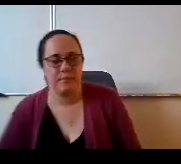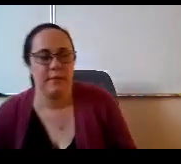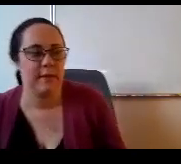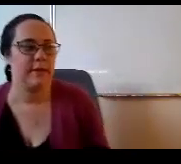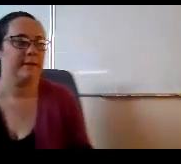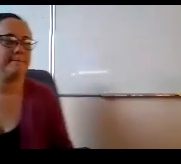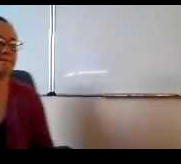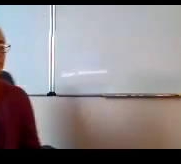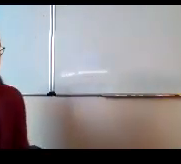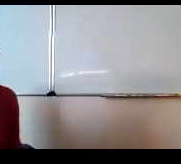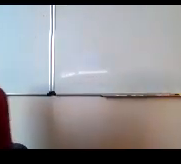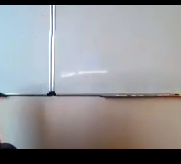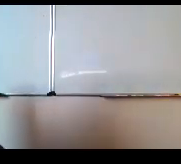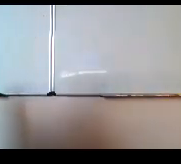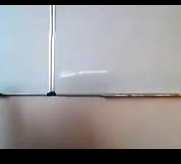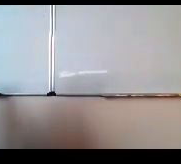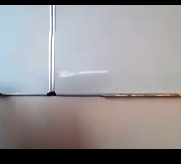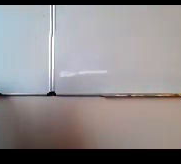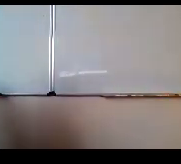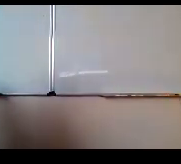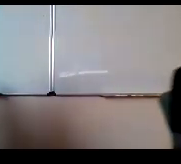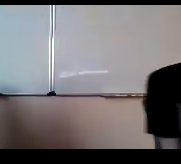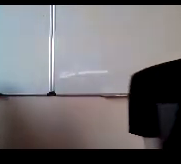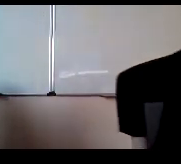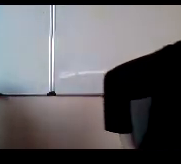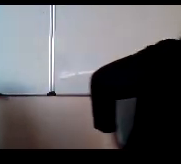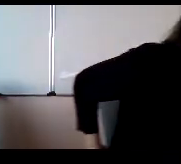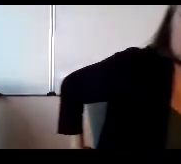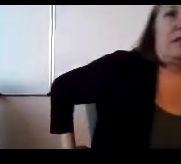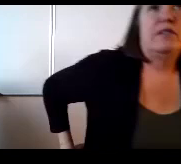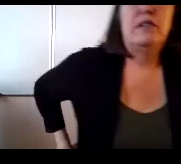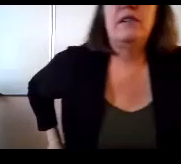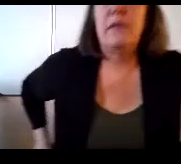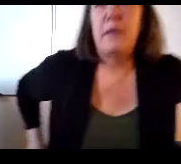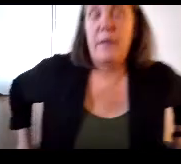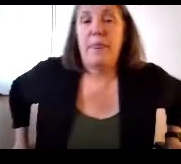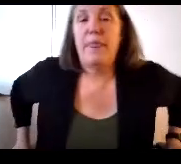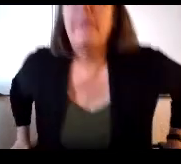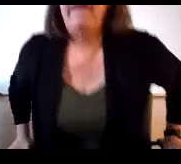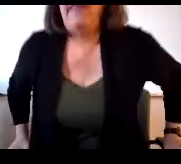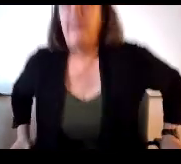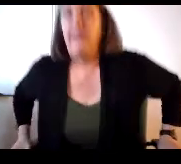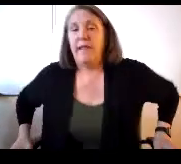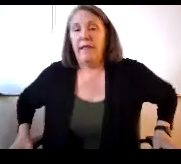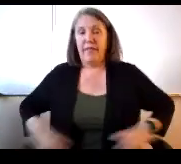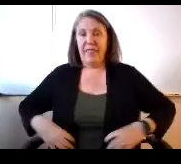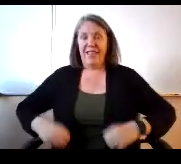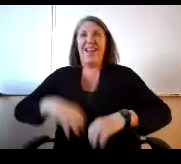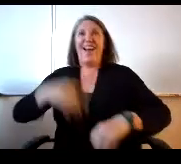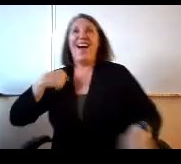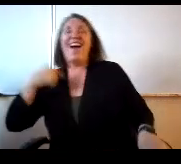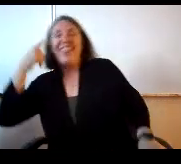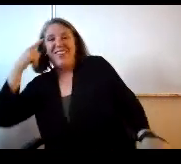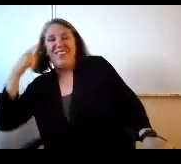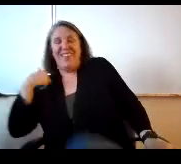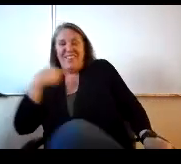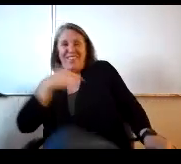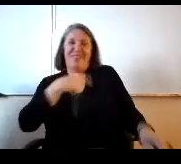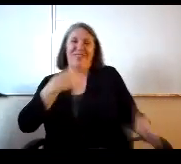Mrs Connor and then Mr Lumbergh please. I think Dan was trying to preempt this questioning. Come back.